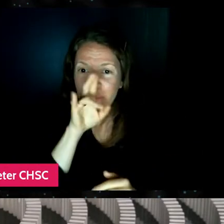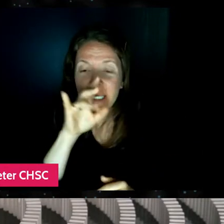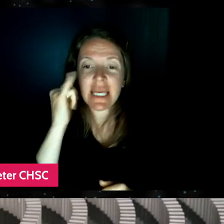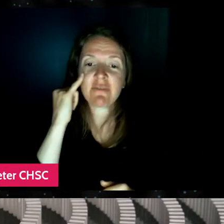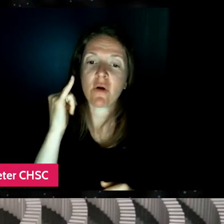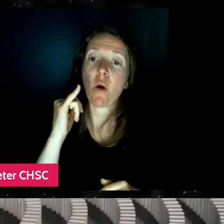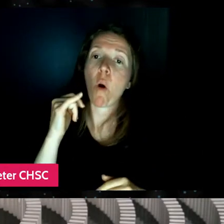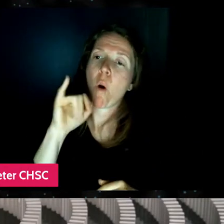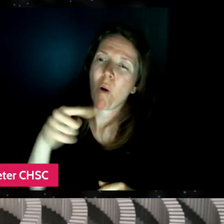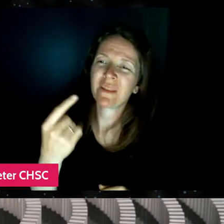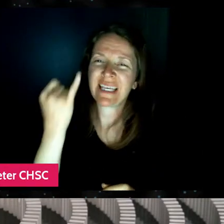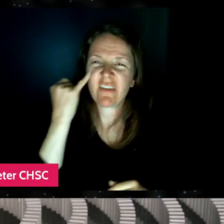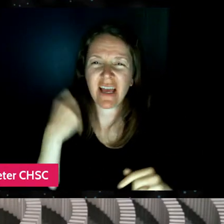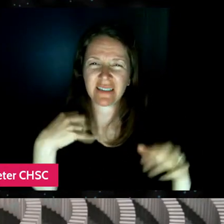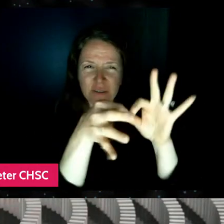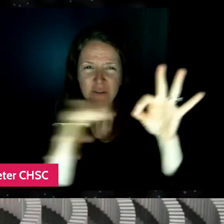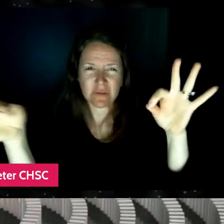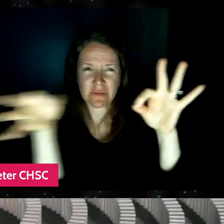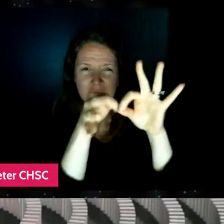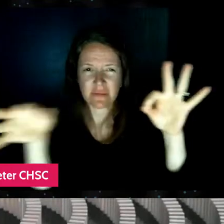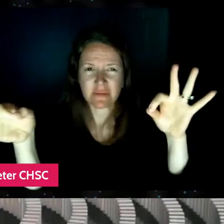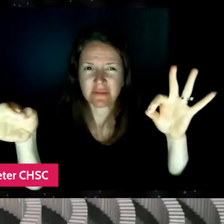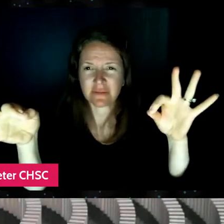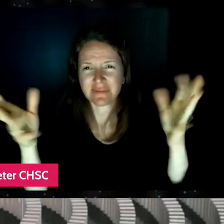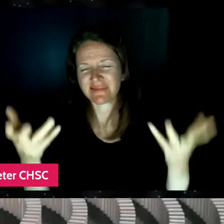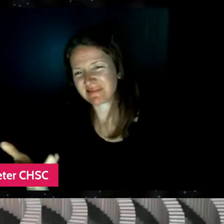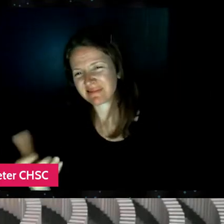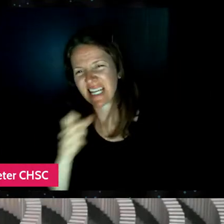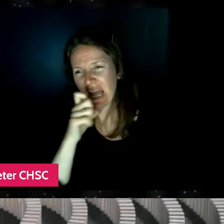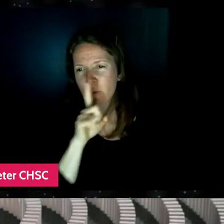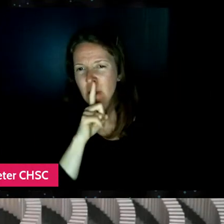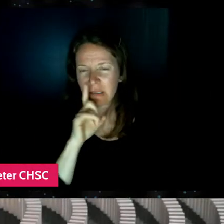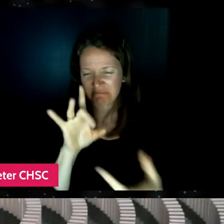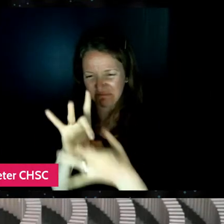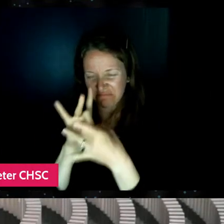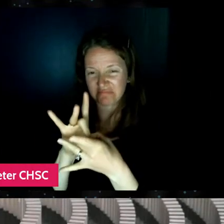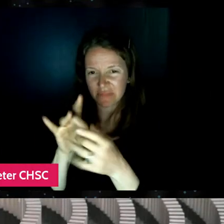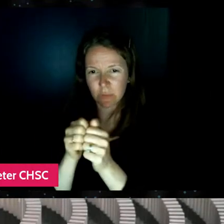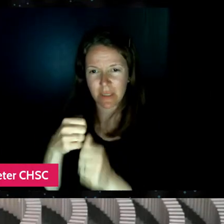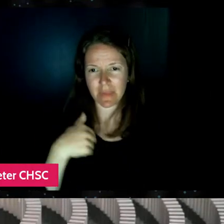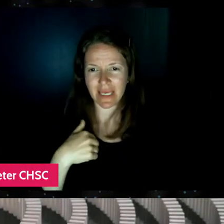which isn't really as effective. So I knew at that point, you know,